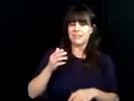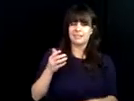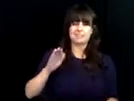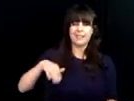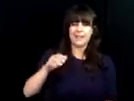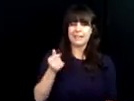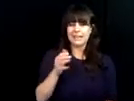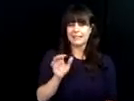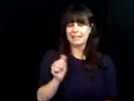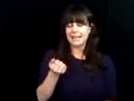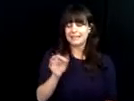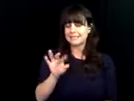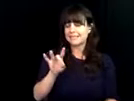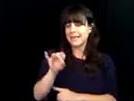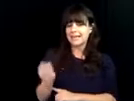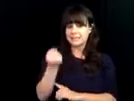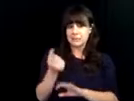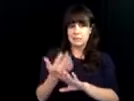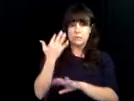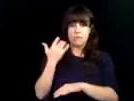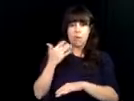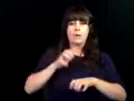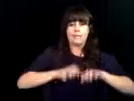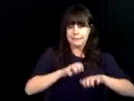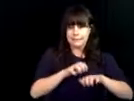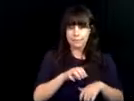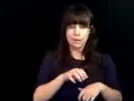it has led us today. The dbvi